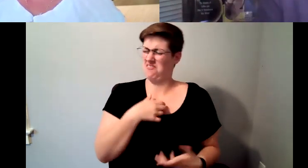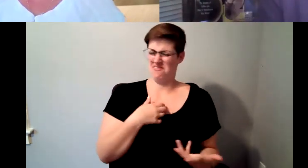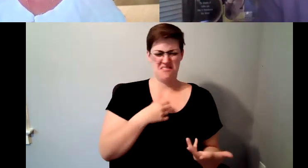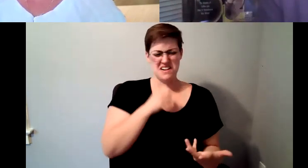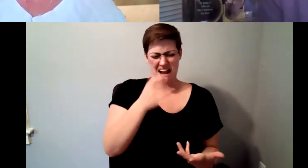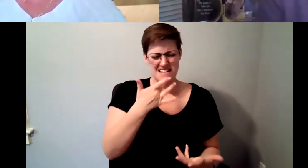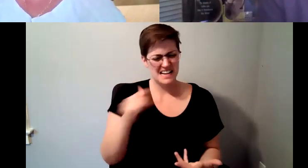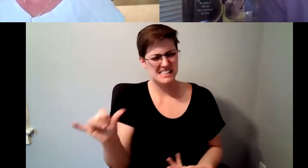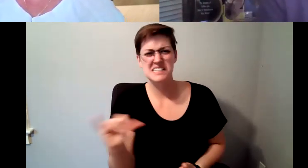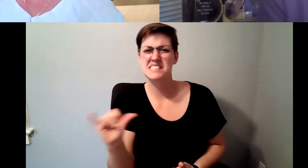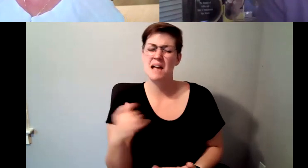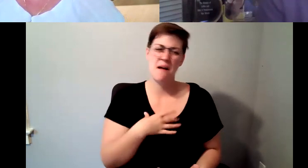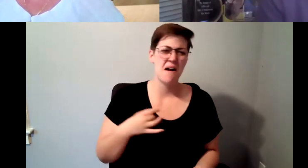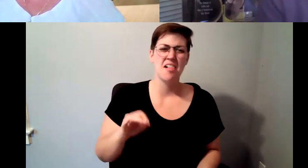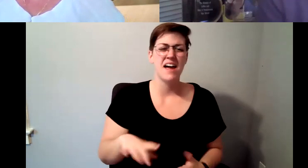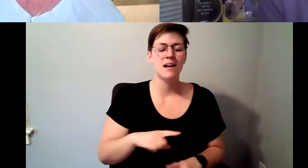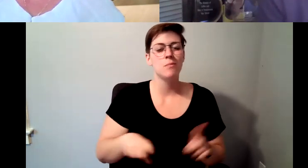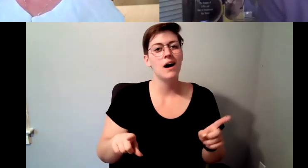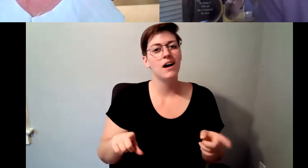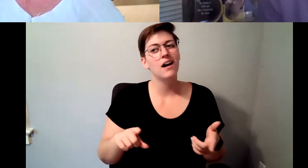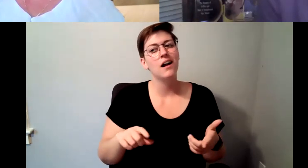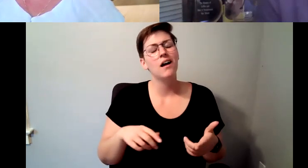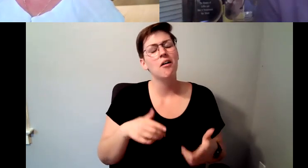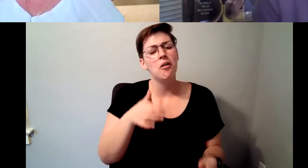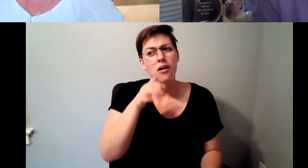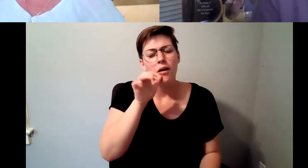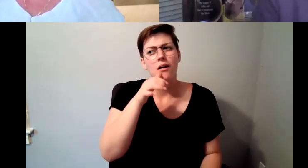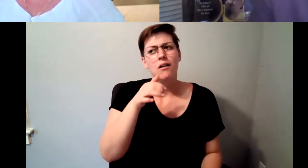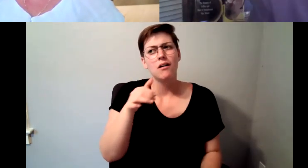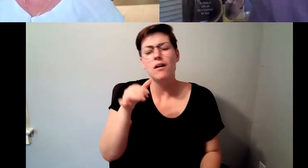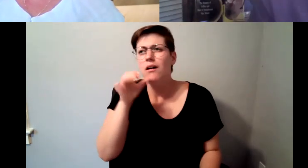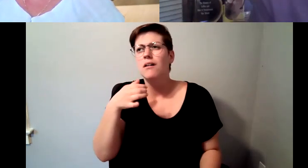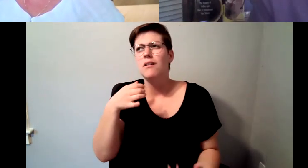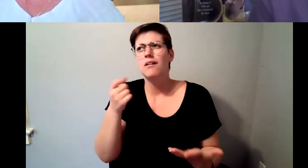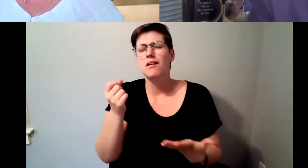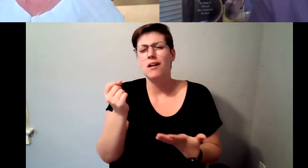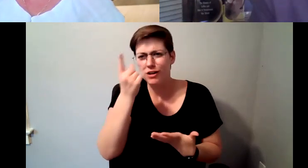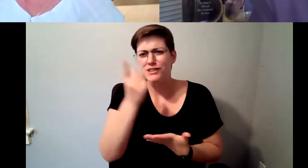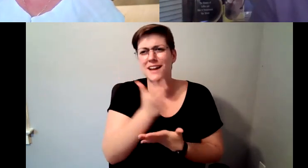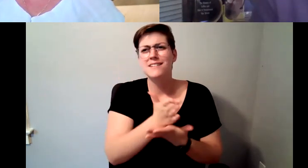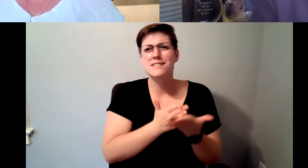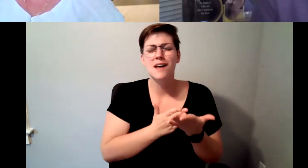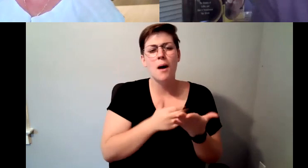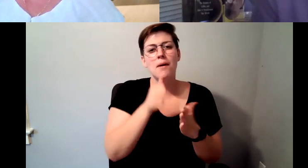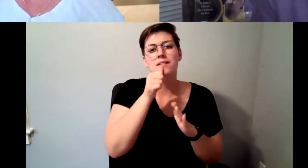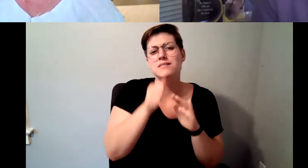what happens is you begin to understand some of the subtleties nuances and you begin to understand.